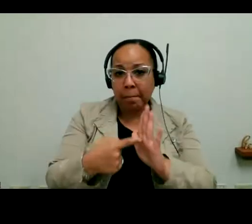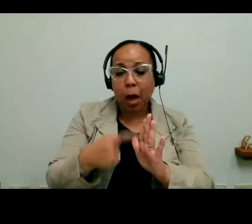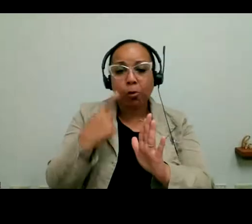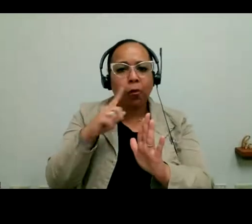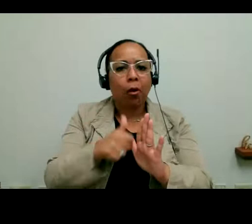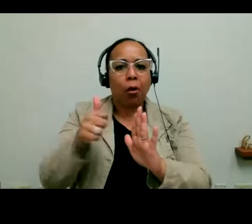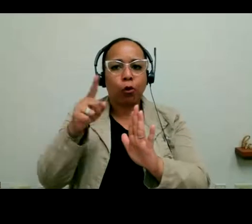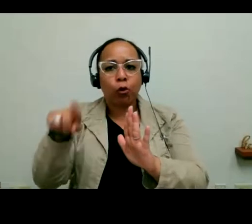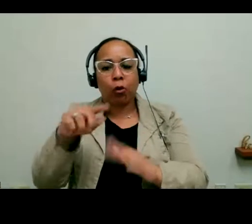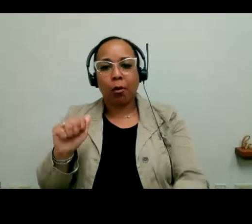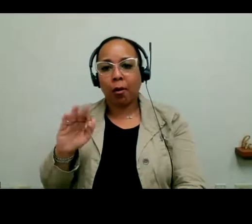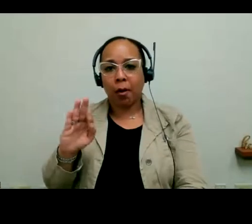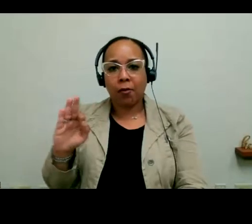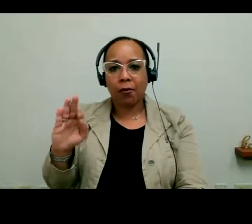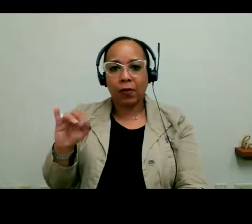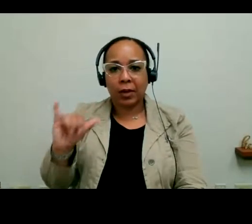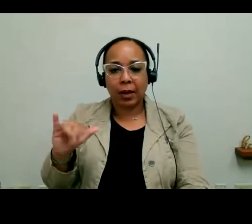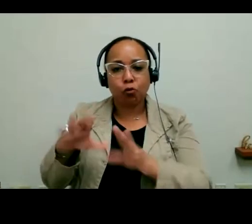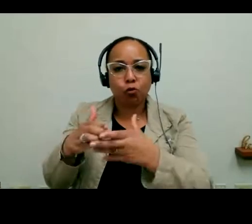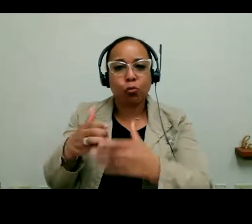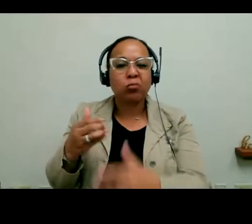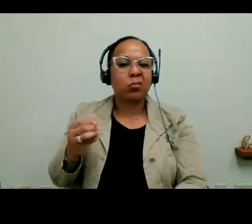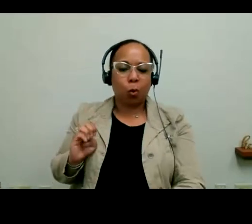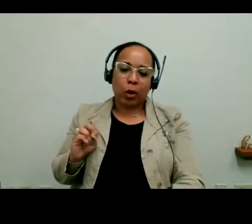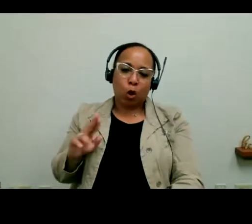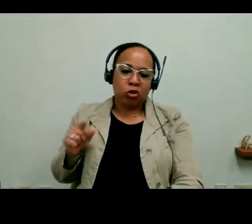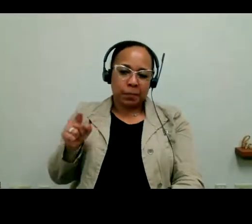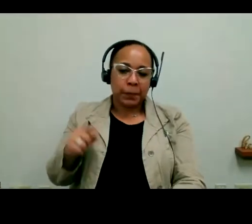for any other affinity groups or ergs to come. It's a powerful message that